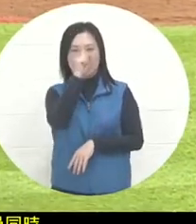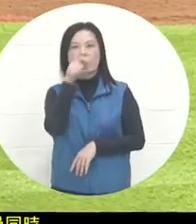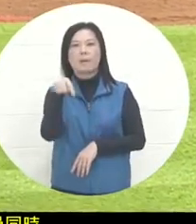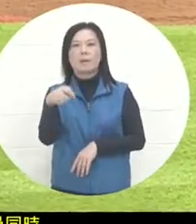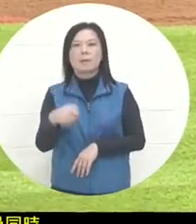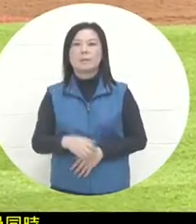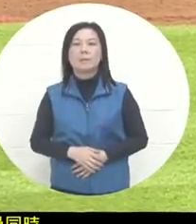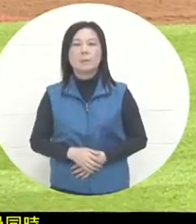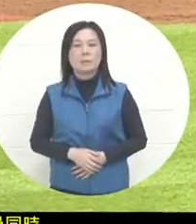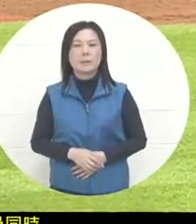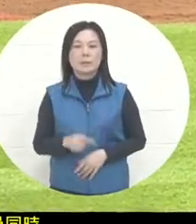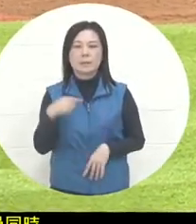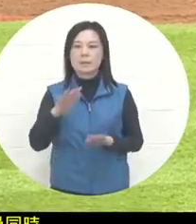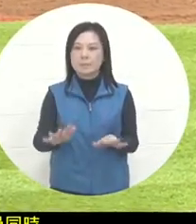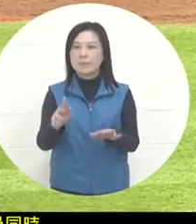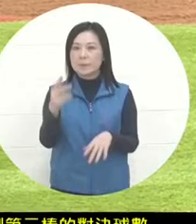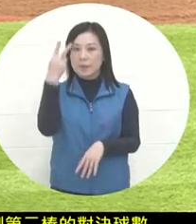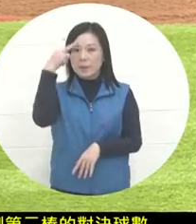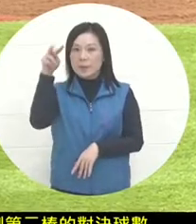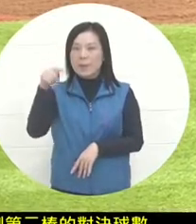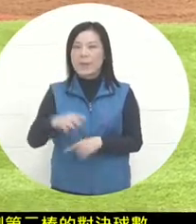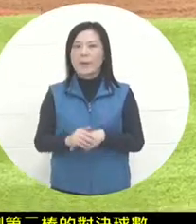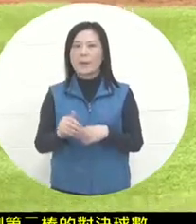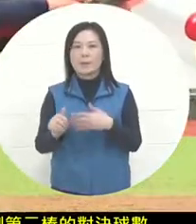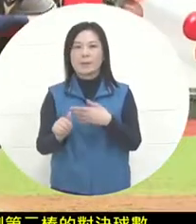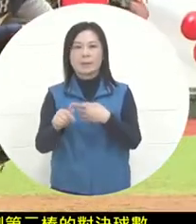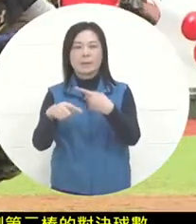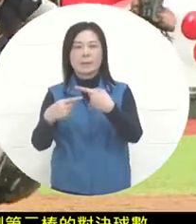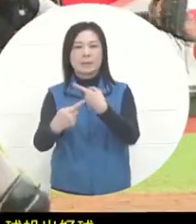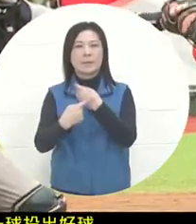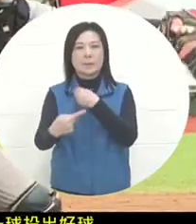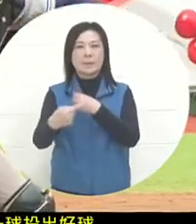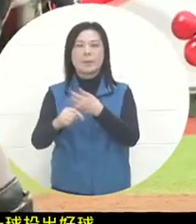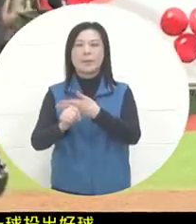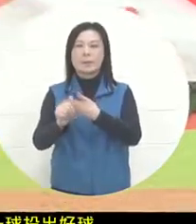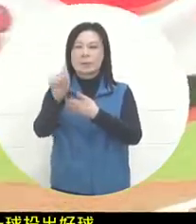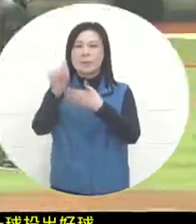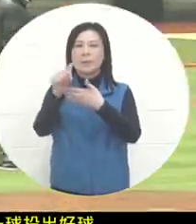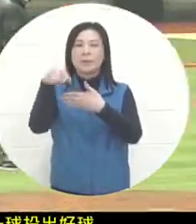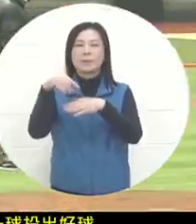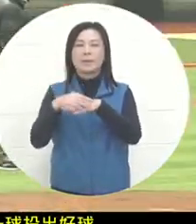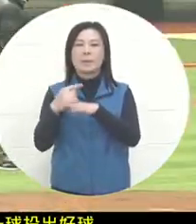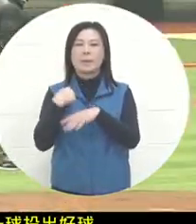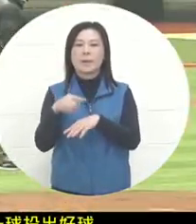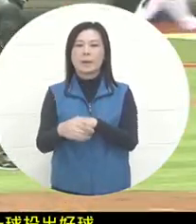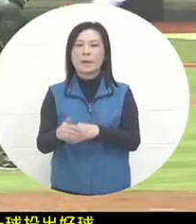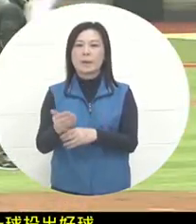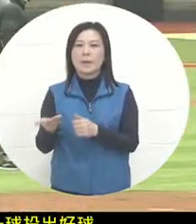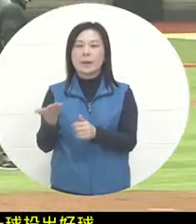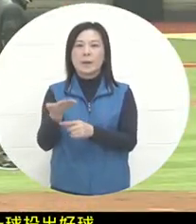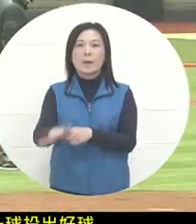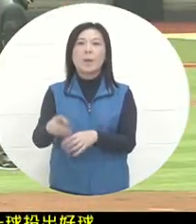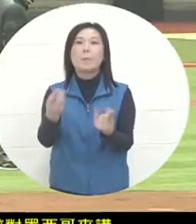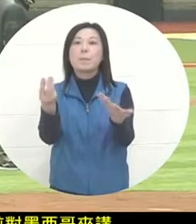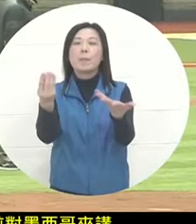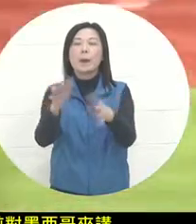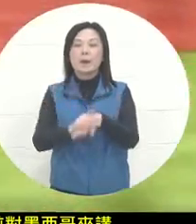, so for Mexico, the current offense in the first half of the inning is no one out. There is a chance for someone on second base . The ball hit the field. It seems that it was caught by three hands in the boundary